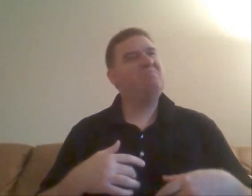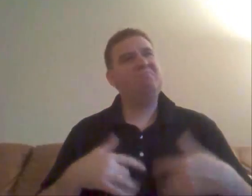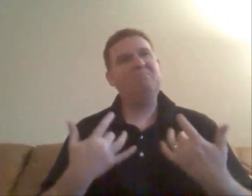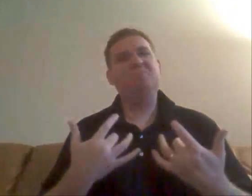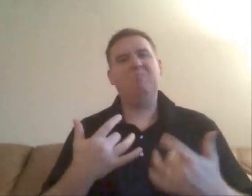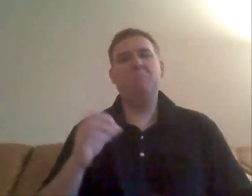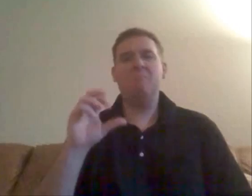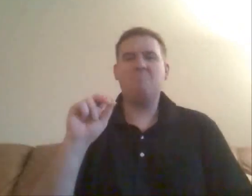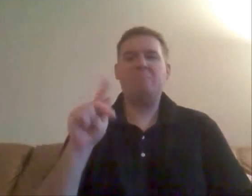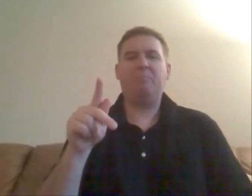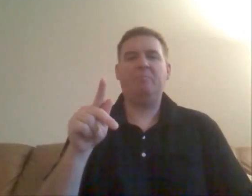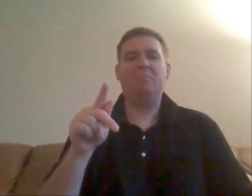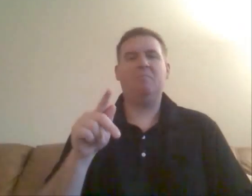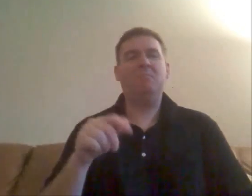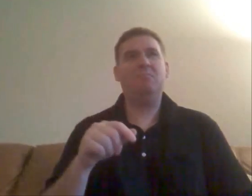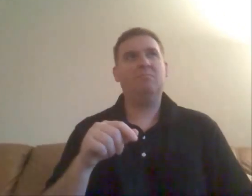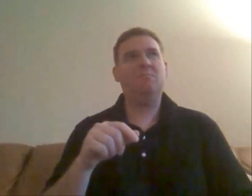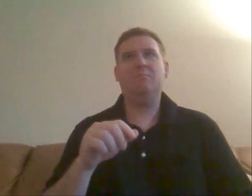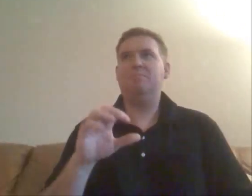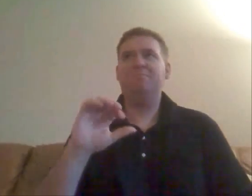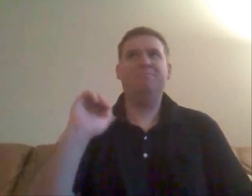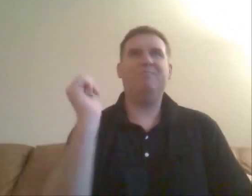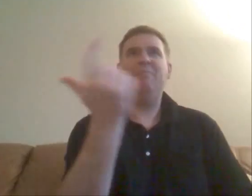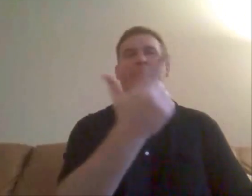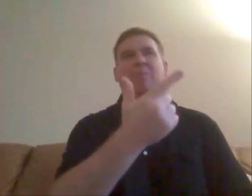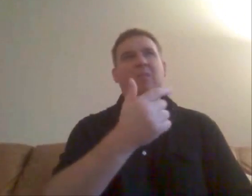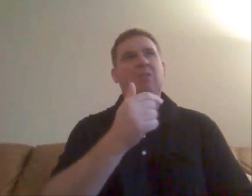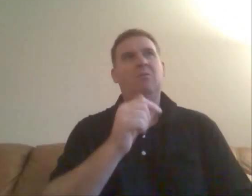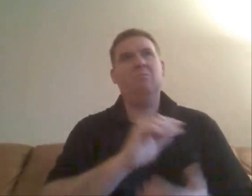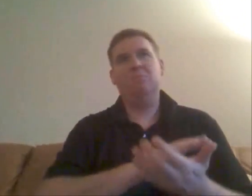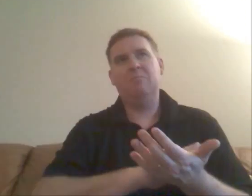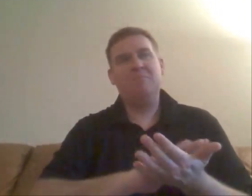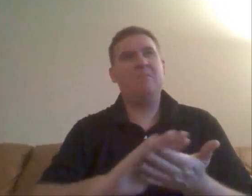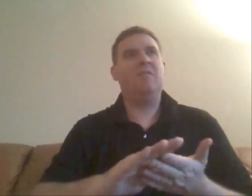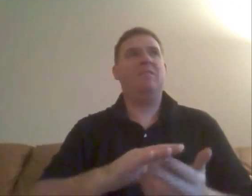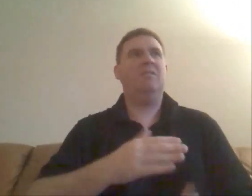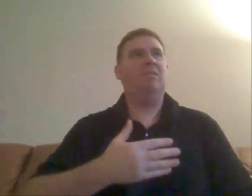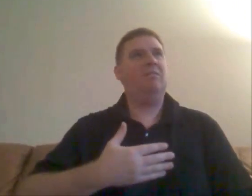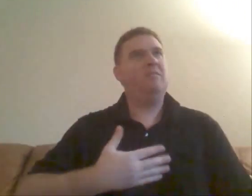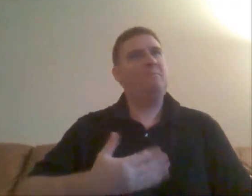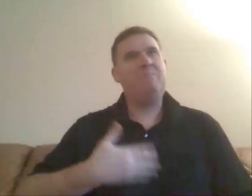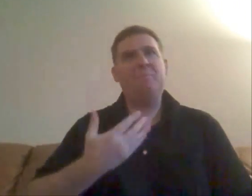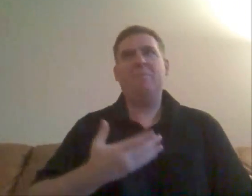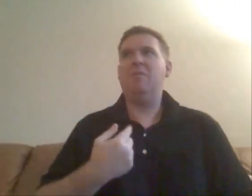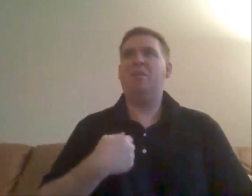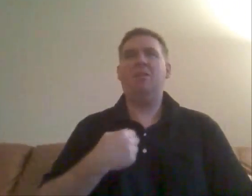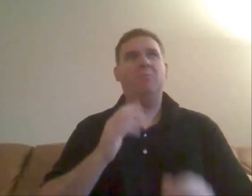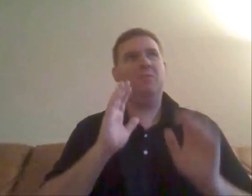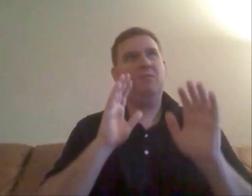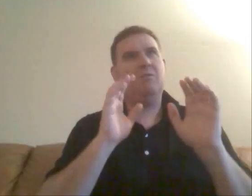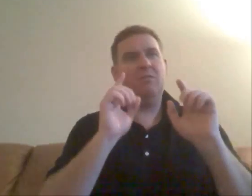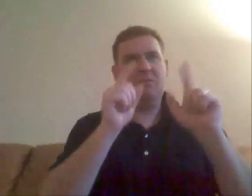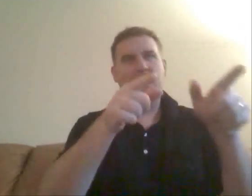I felt okay. Everyone was nice and happy I was there.